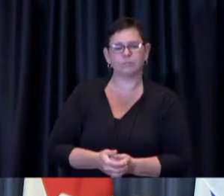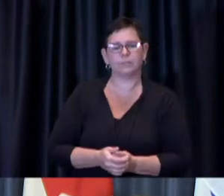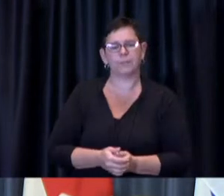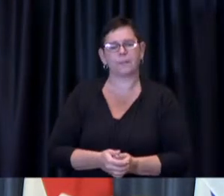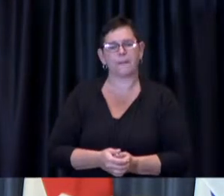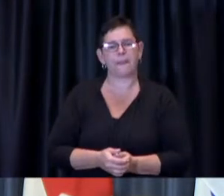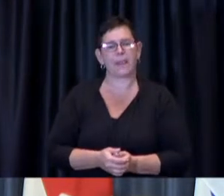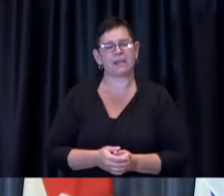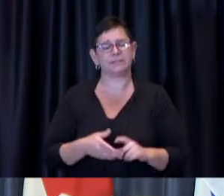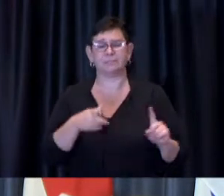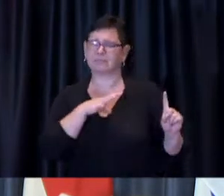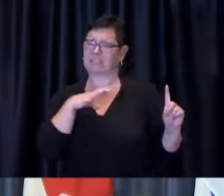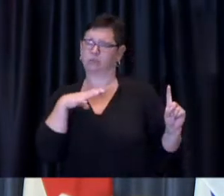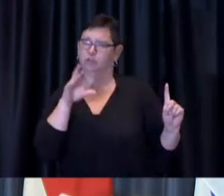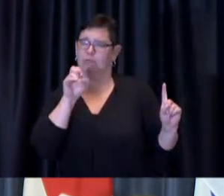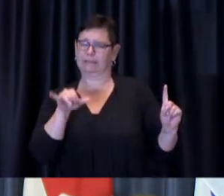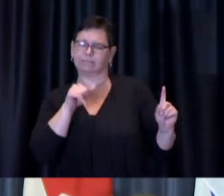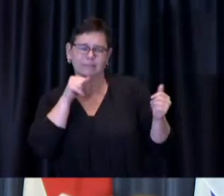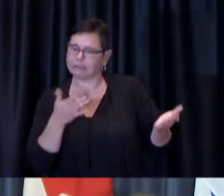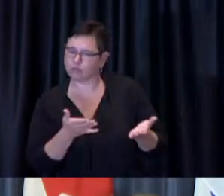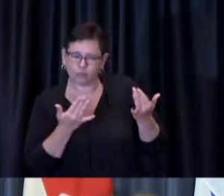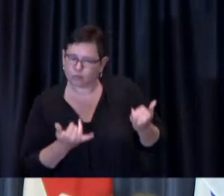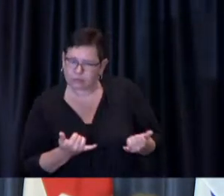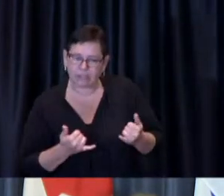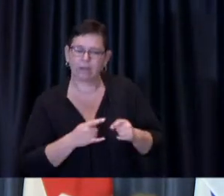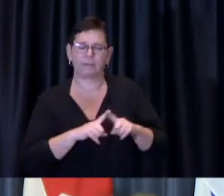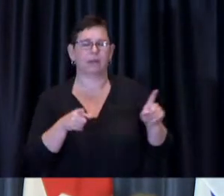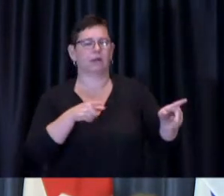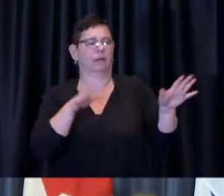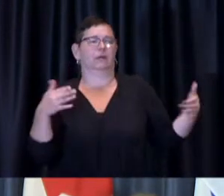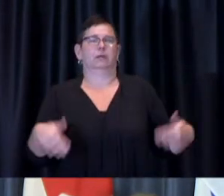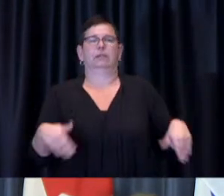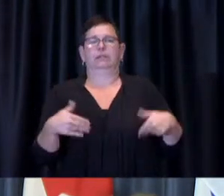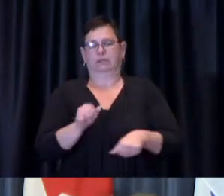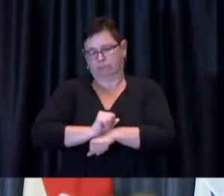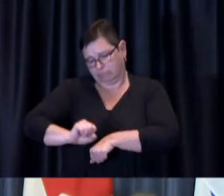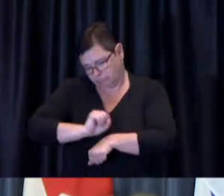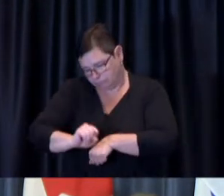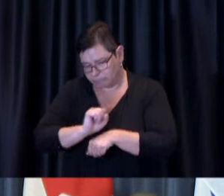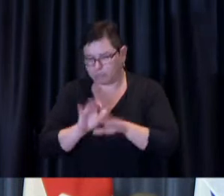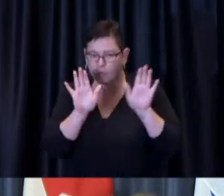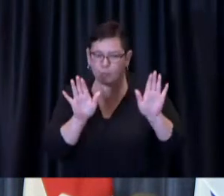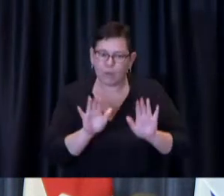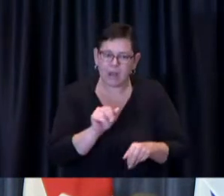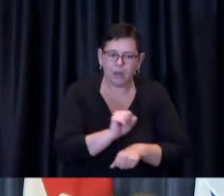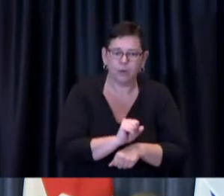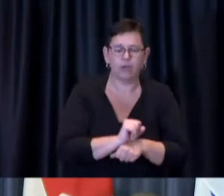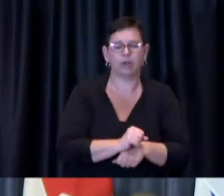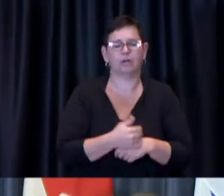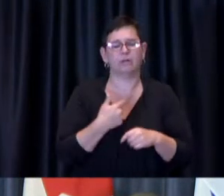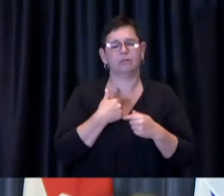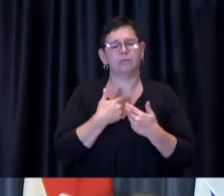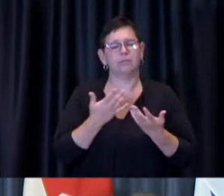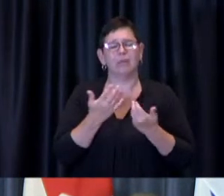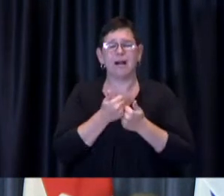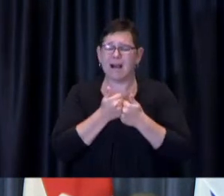They continue to do great work for the city and that is true of every single member of our Toronto Public Service as well.